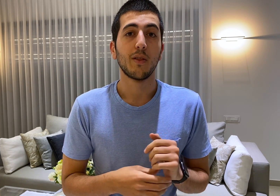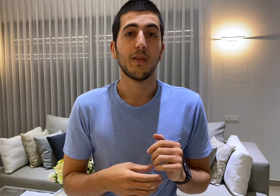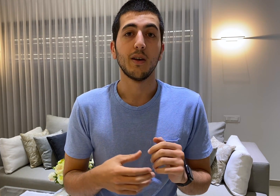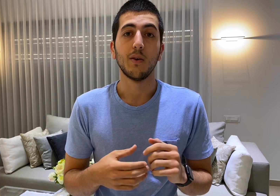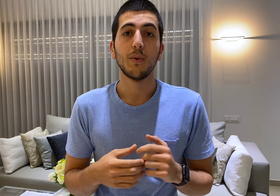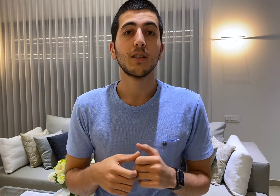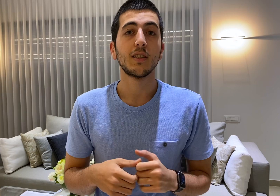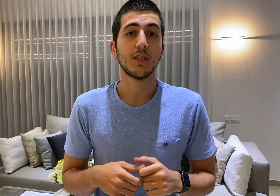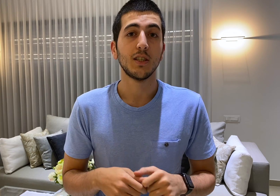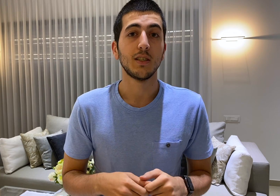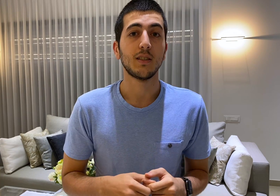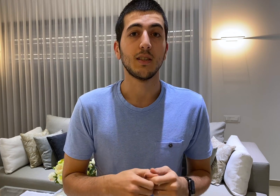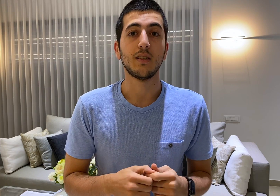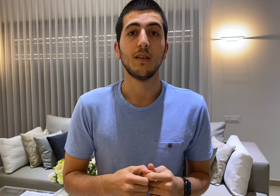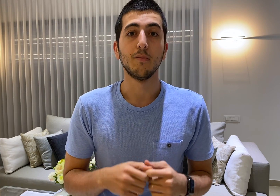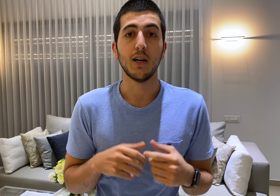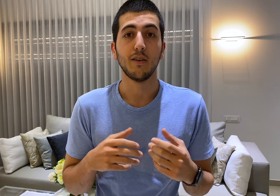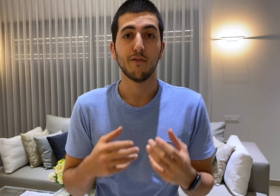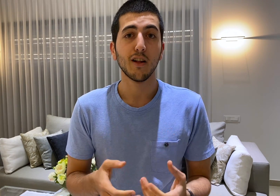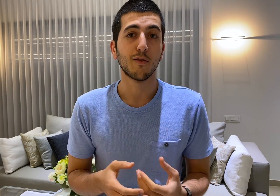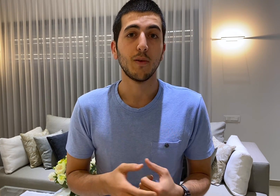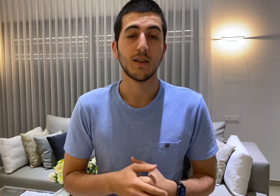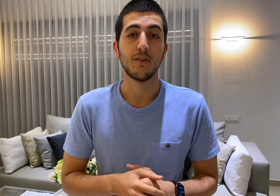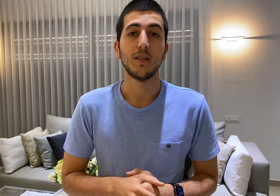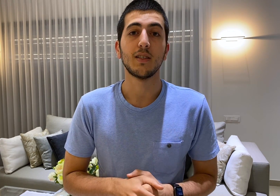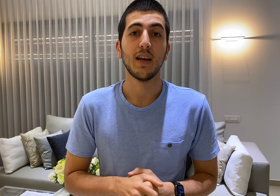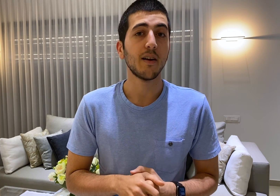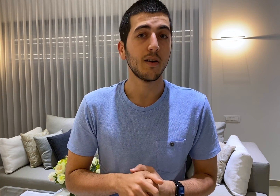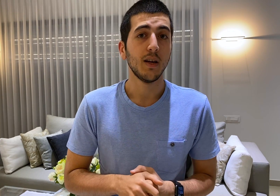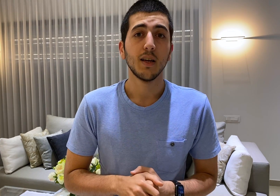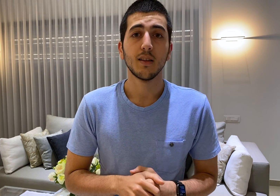one distinction is that in my file format there is a header that says